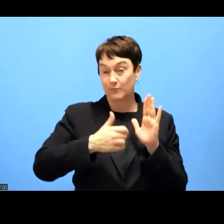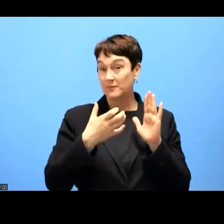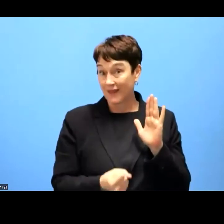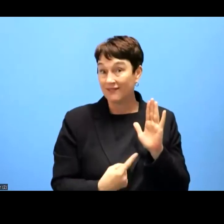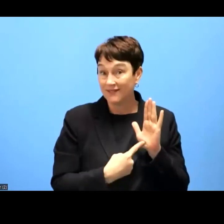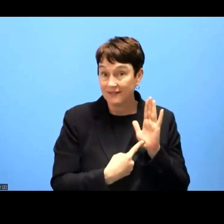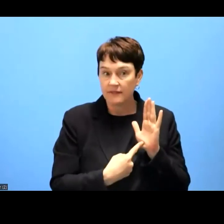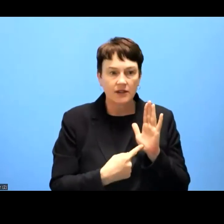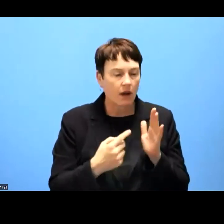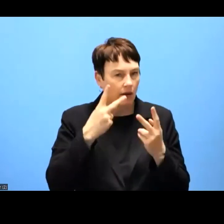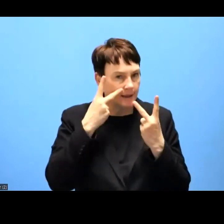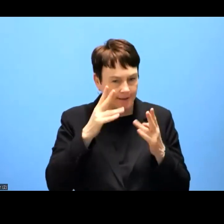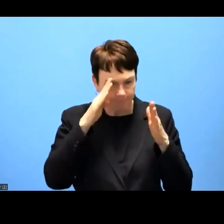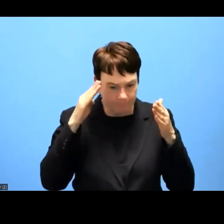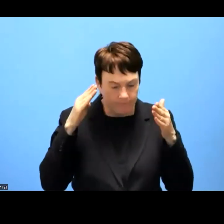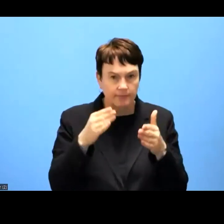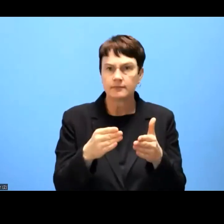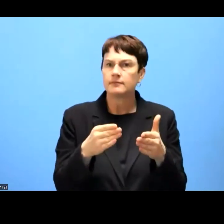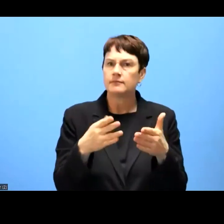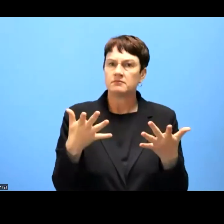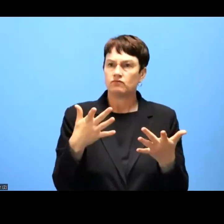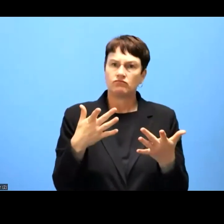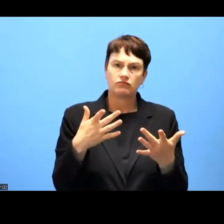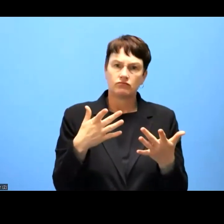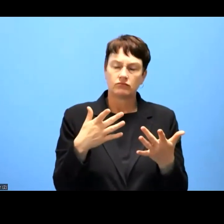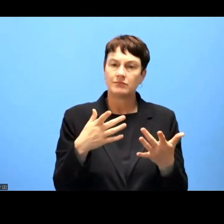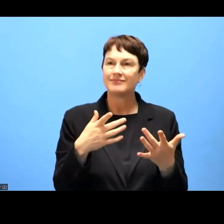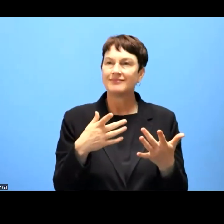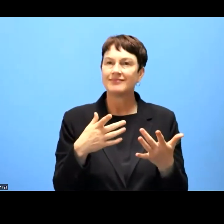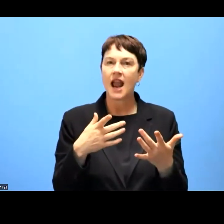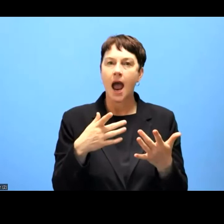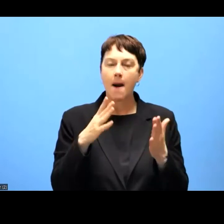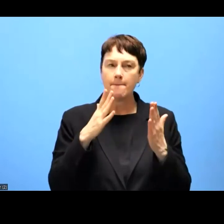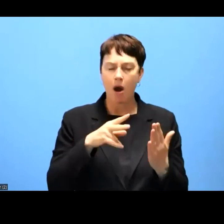and how to understand them and so forth, rather than on how we can overcome them and how we